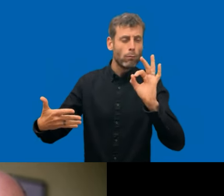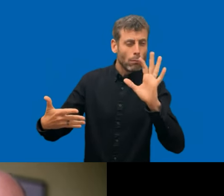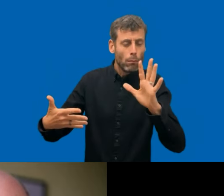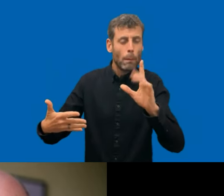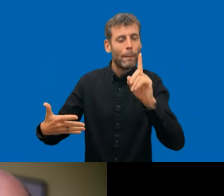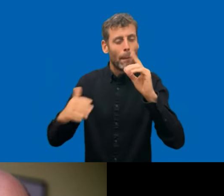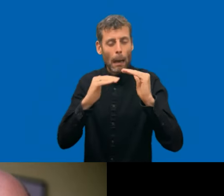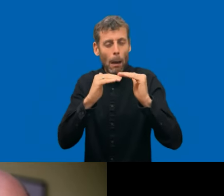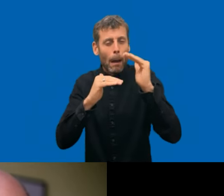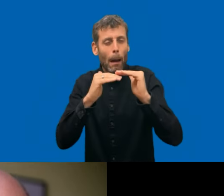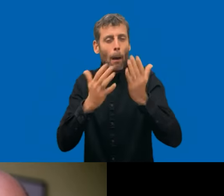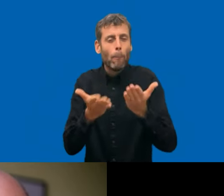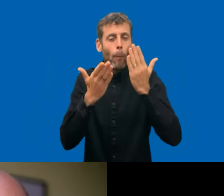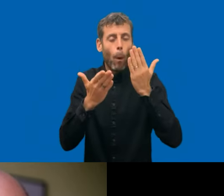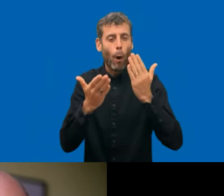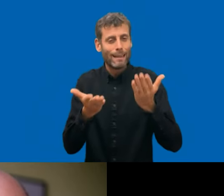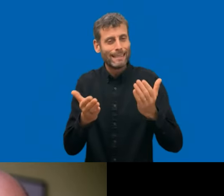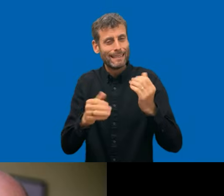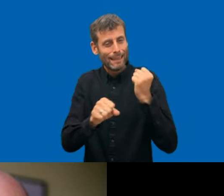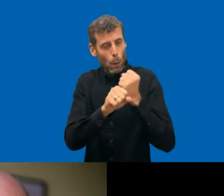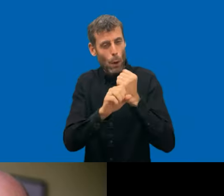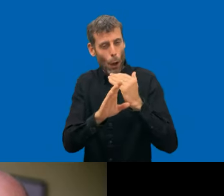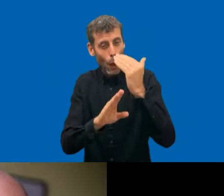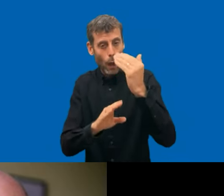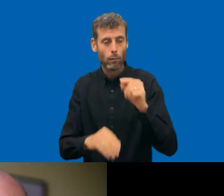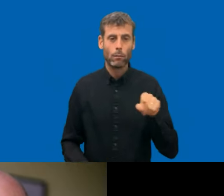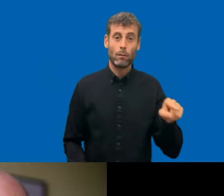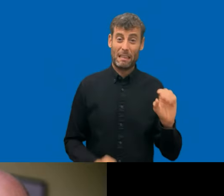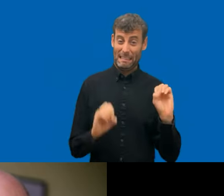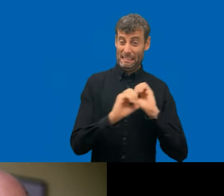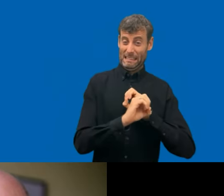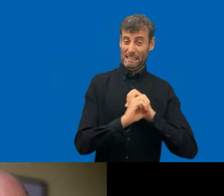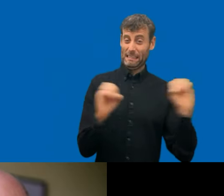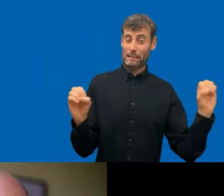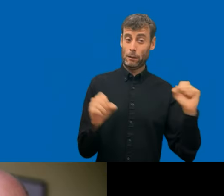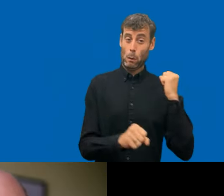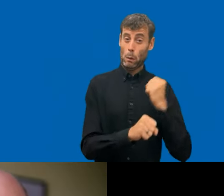And then also they are welcoming your report because they can act on it in a better way.